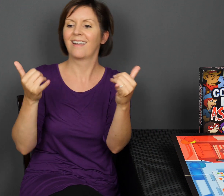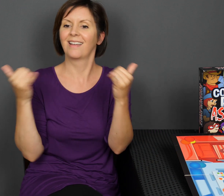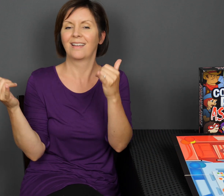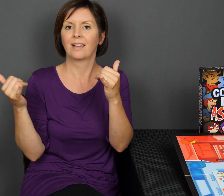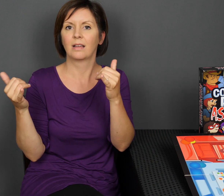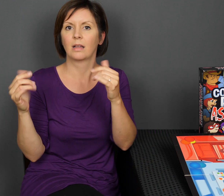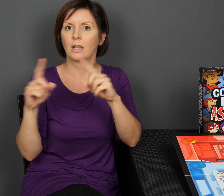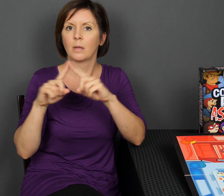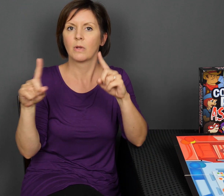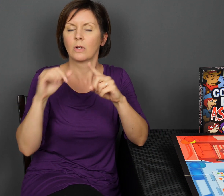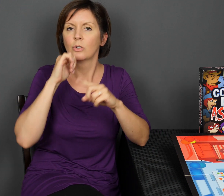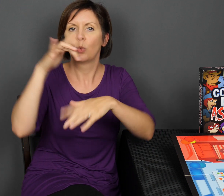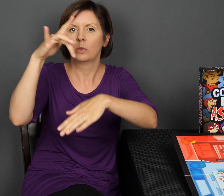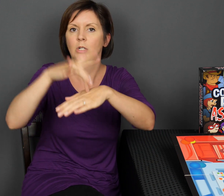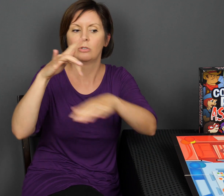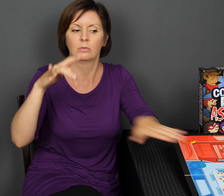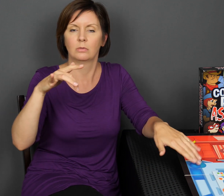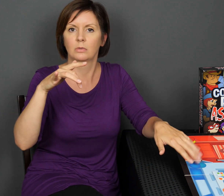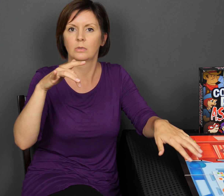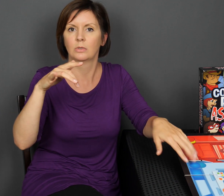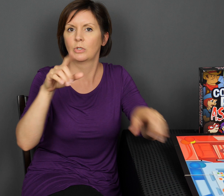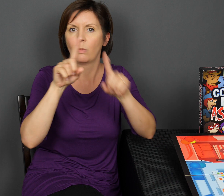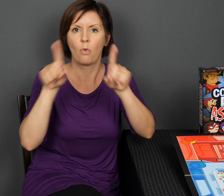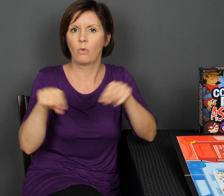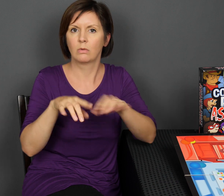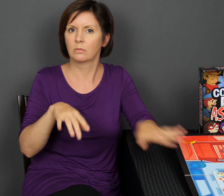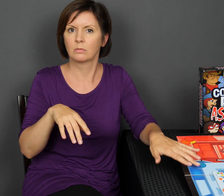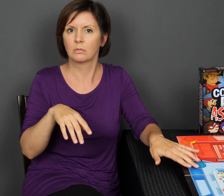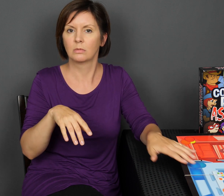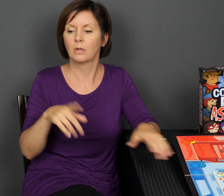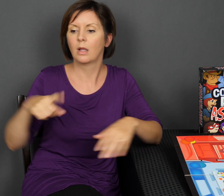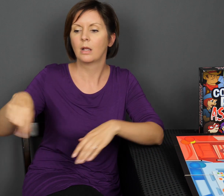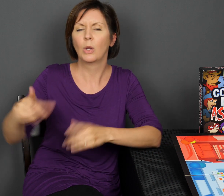The students play, but they don’t touch the board.